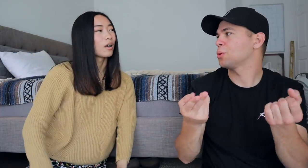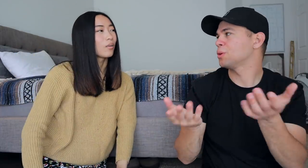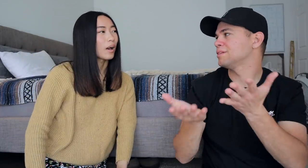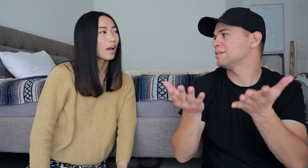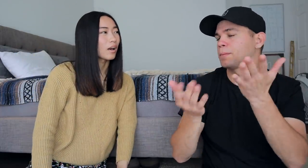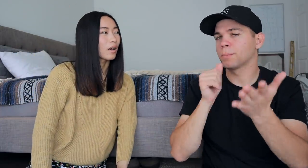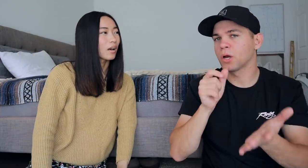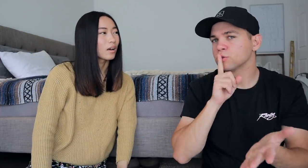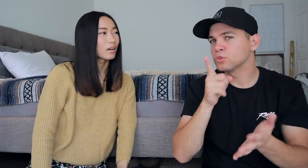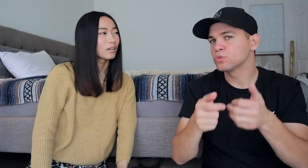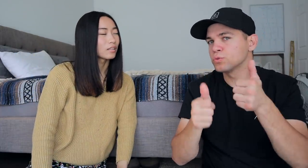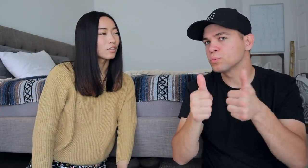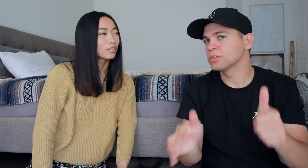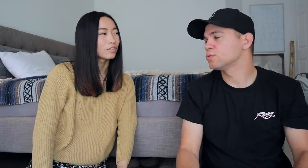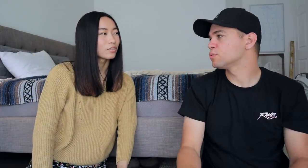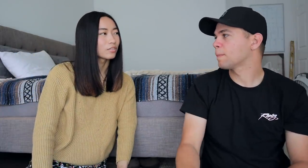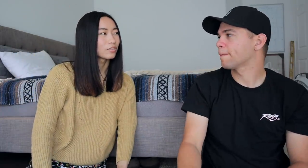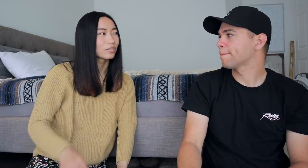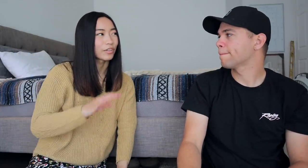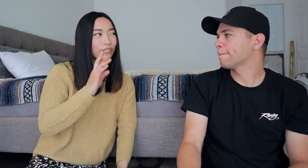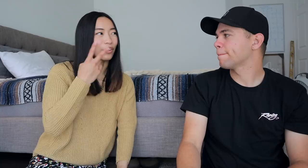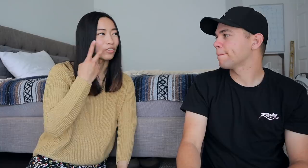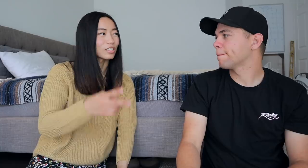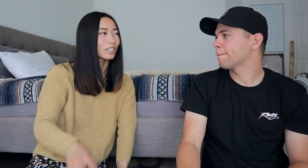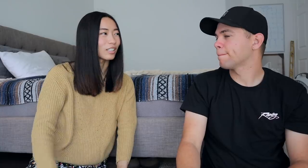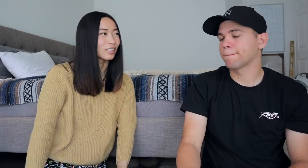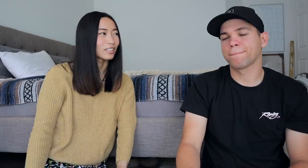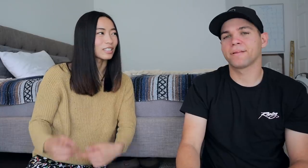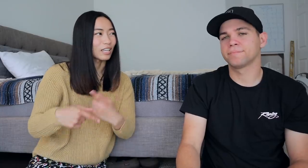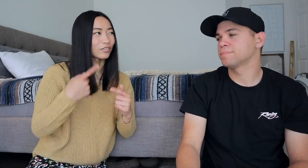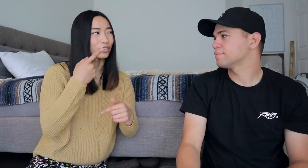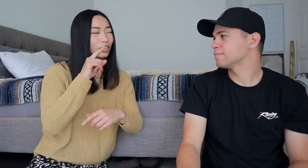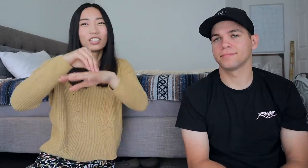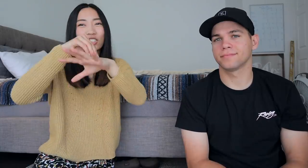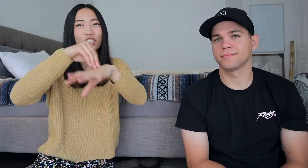I've seen both. Not sure which I've never seen the sign for that